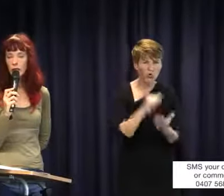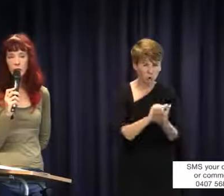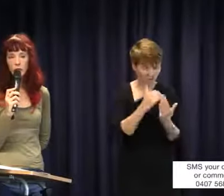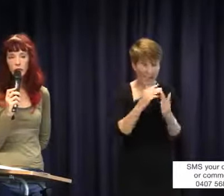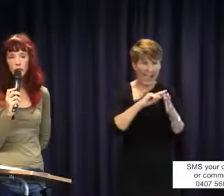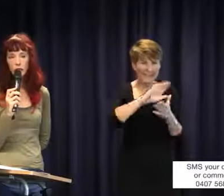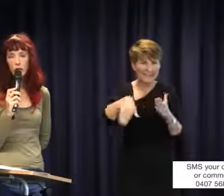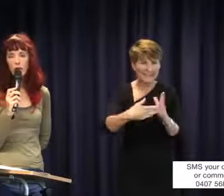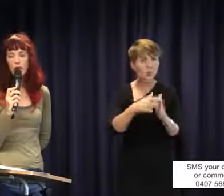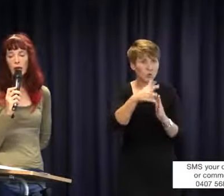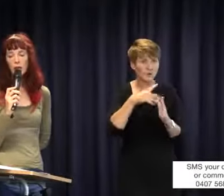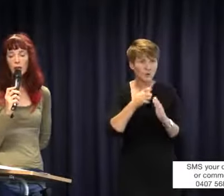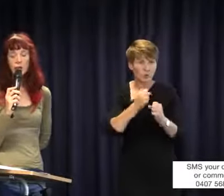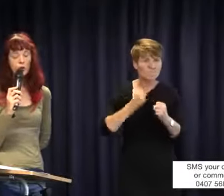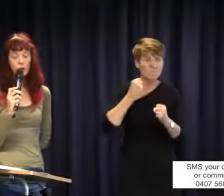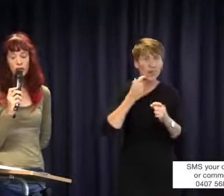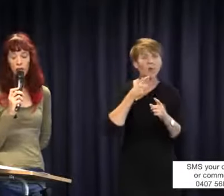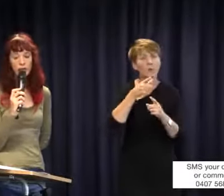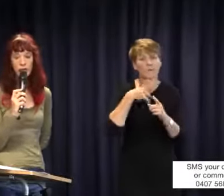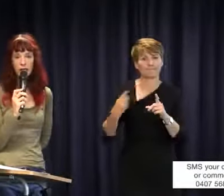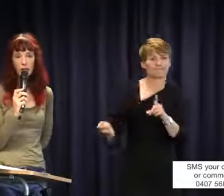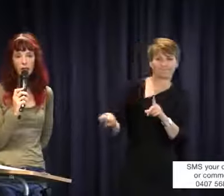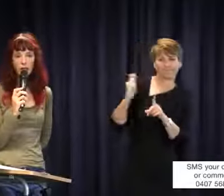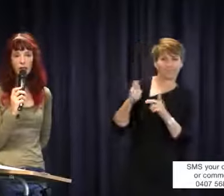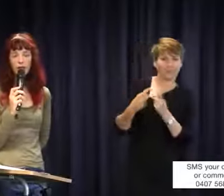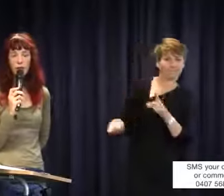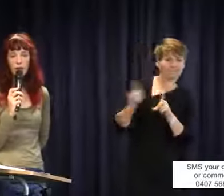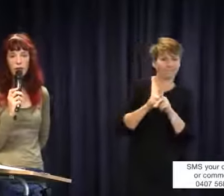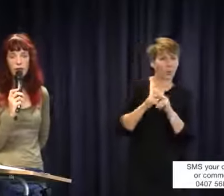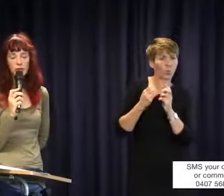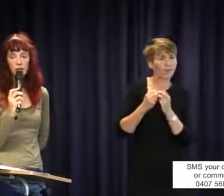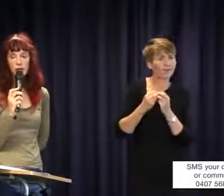someone with you. I'm not criticising anyone. I think it is fabulous that this complaint